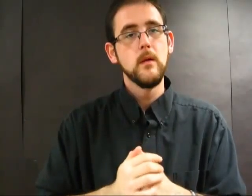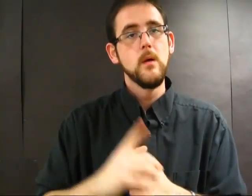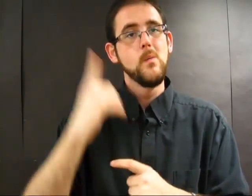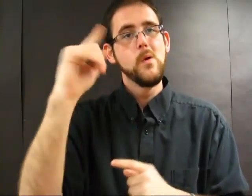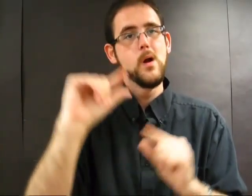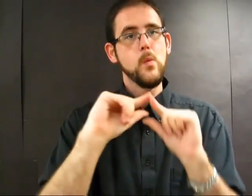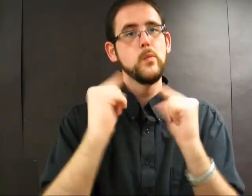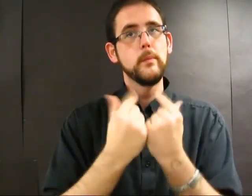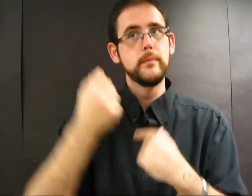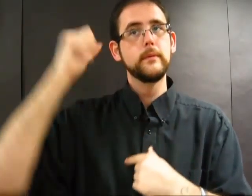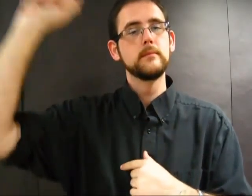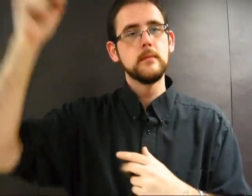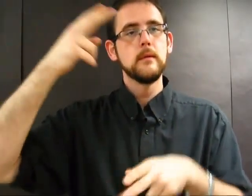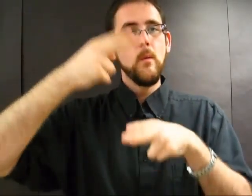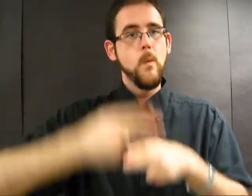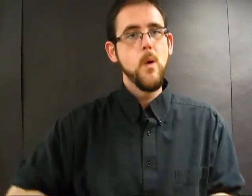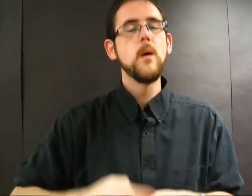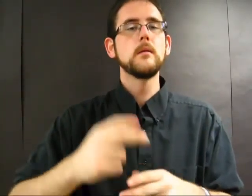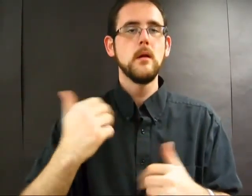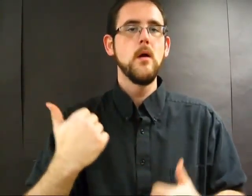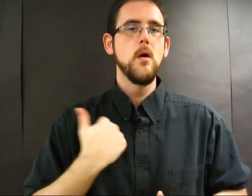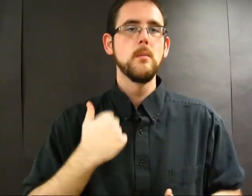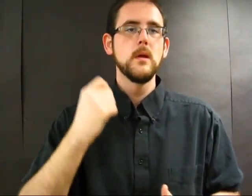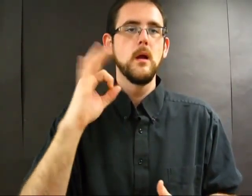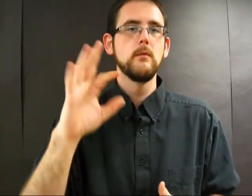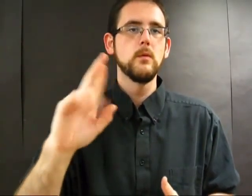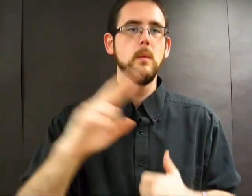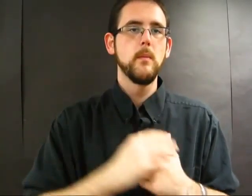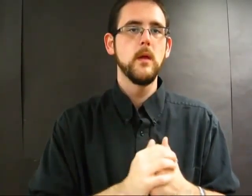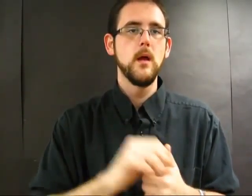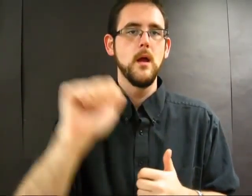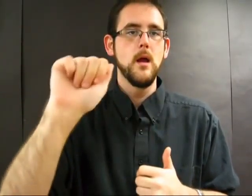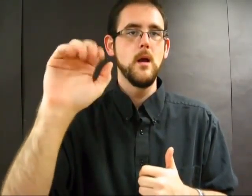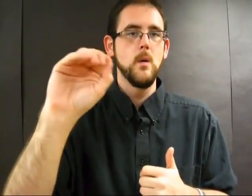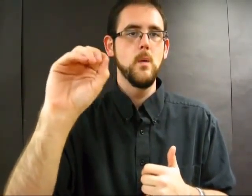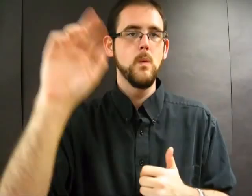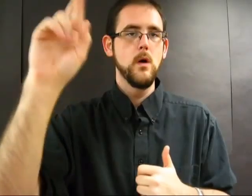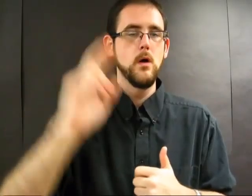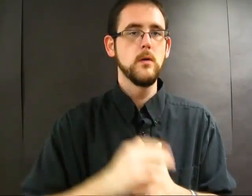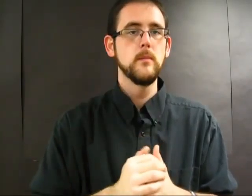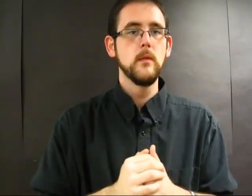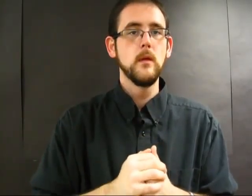militant group called the Army of the Republic (AOR).